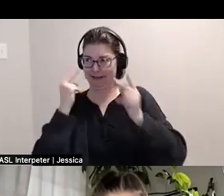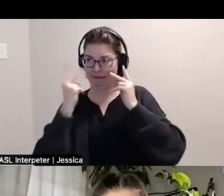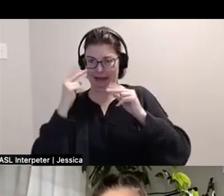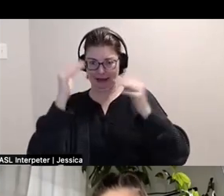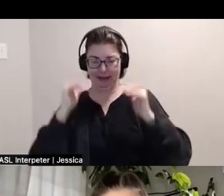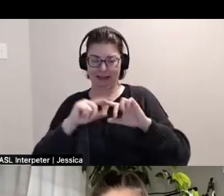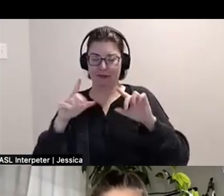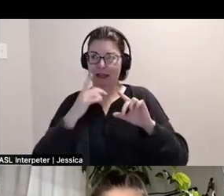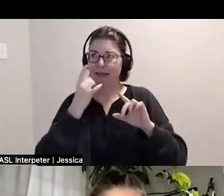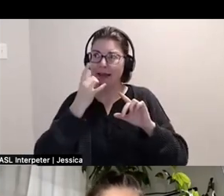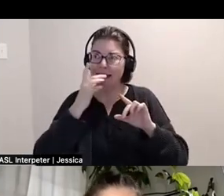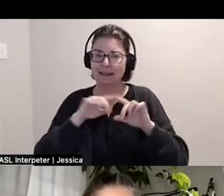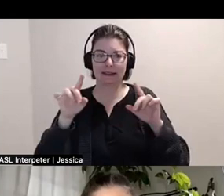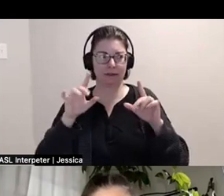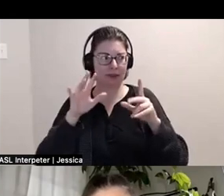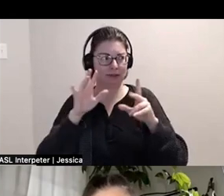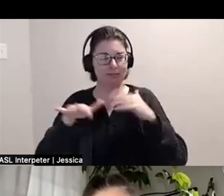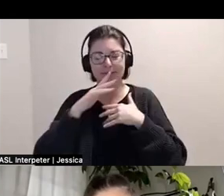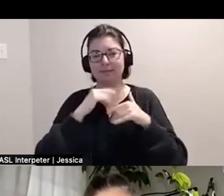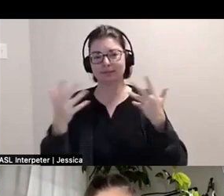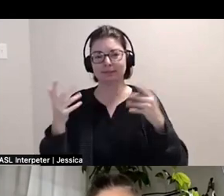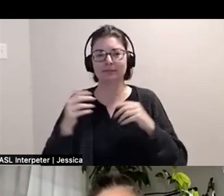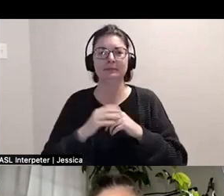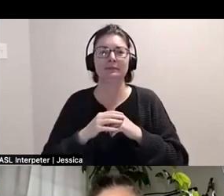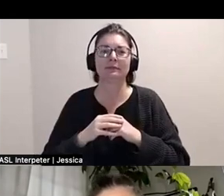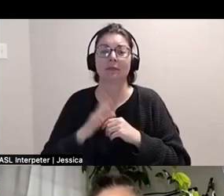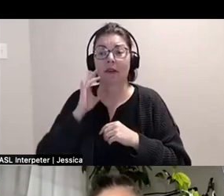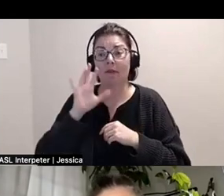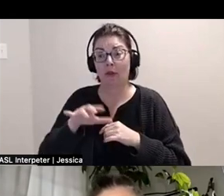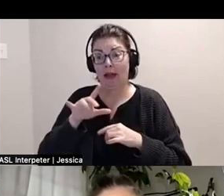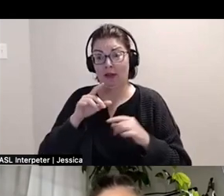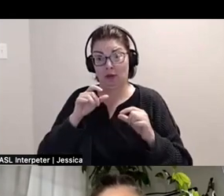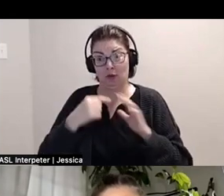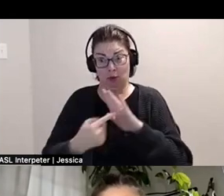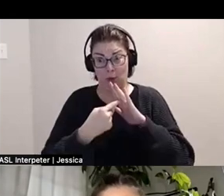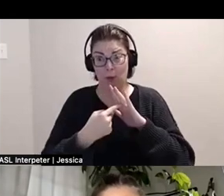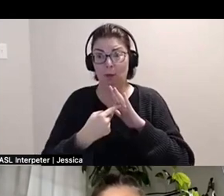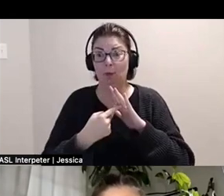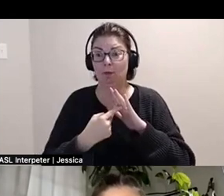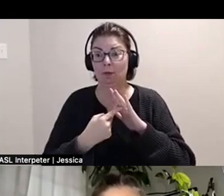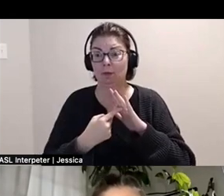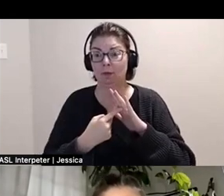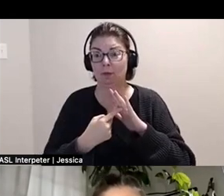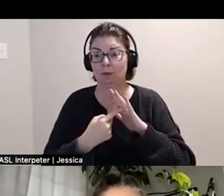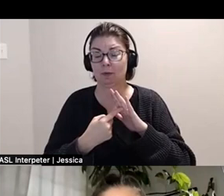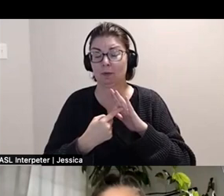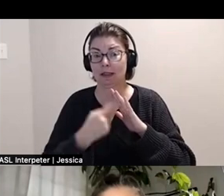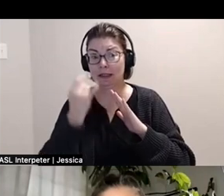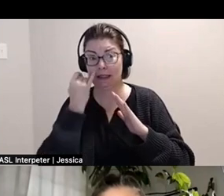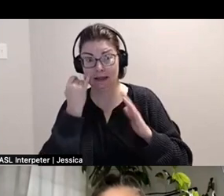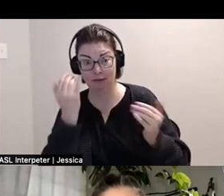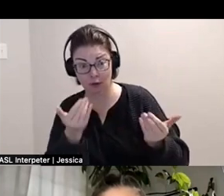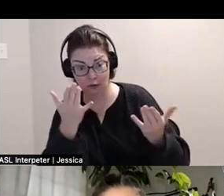and so in that show it was there is an offer of like, oh, if you want to have your work to be tactile